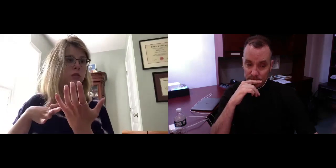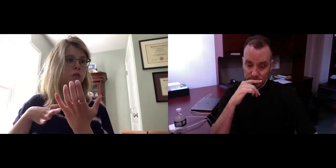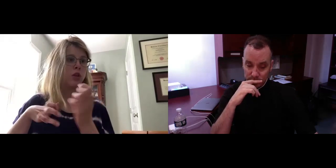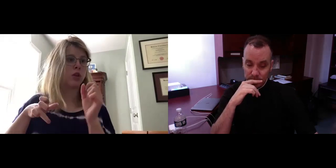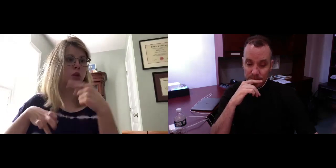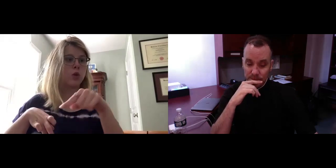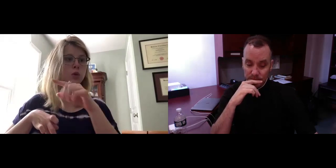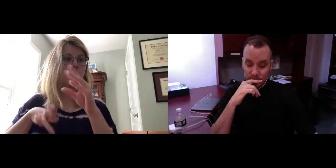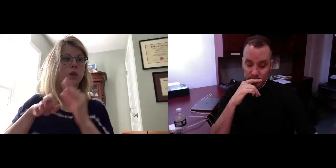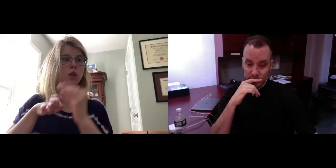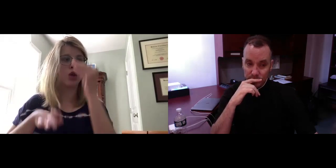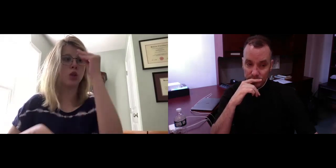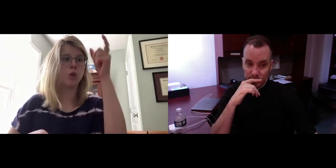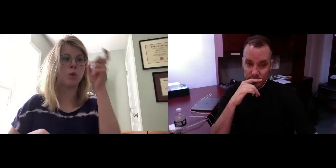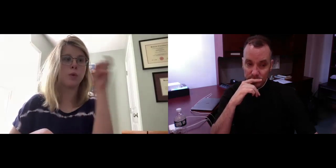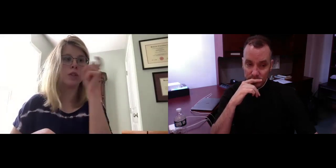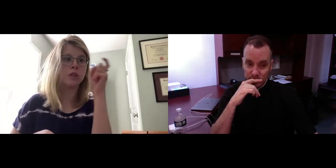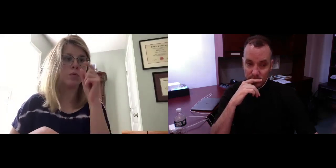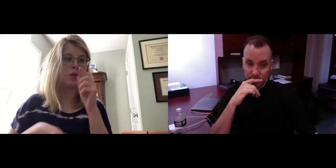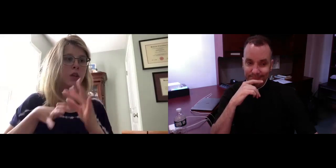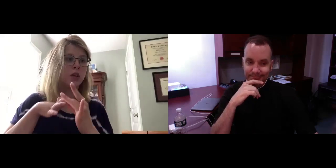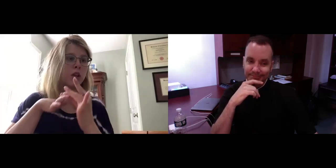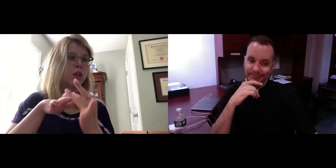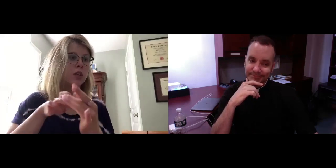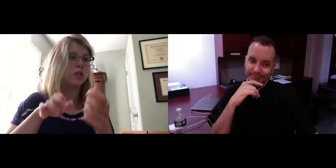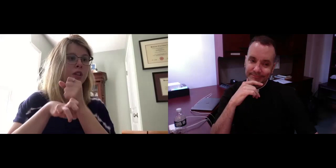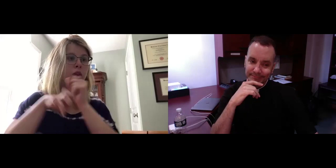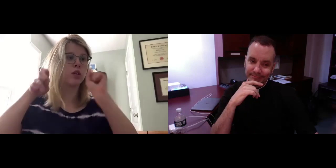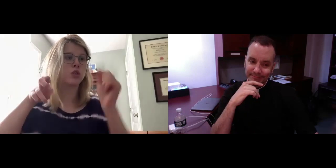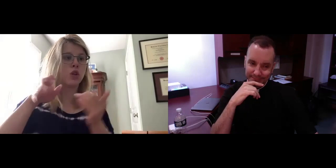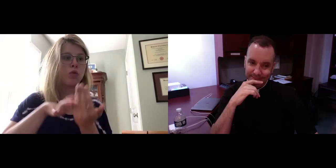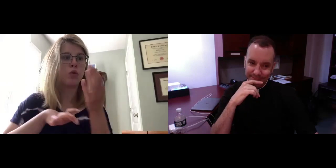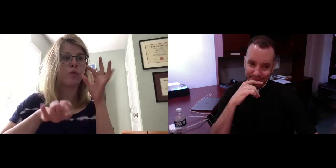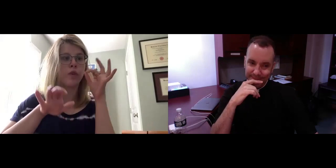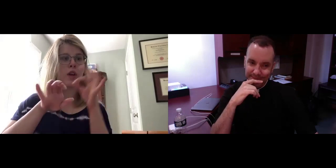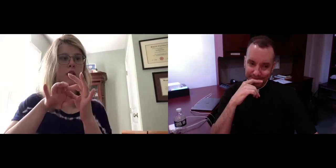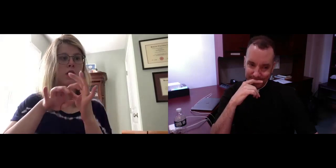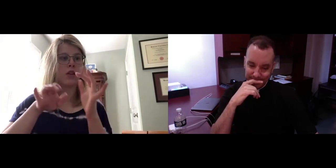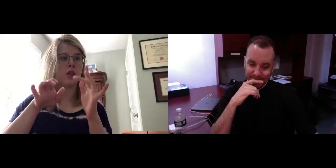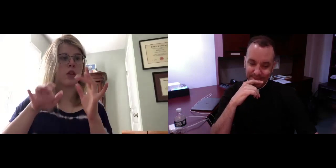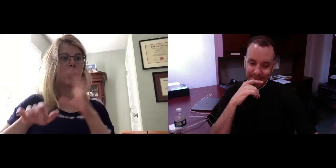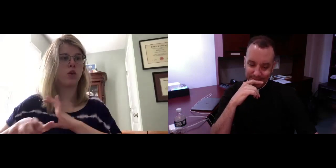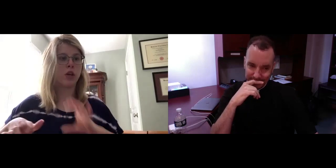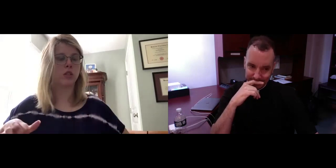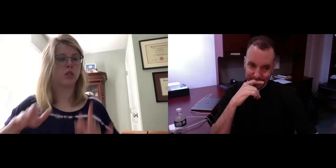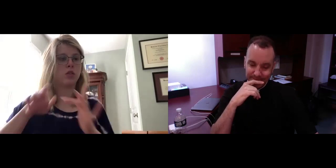Scriptures, which are capable of giving you wisdom for salvation through faith